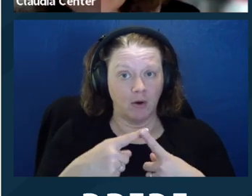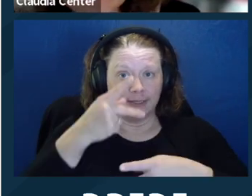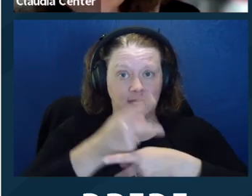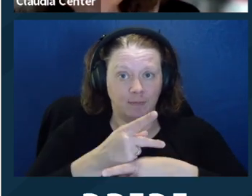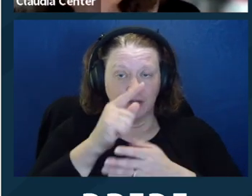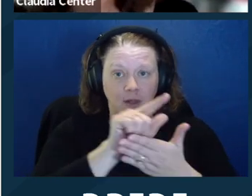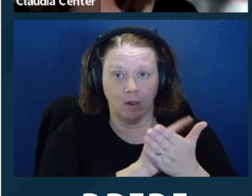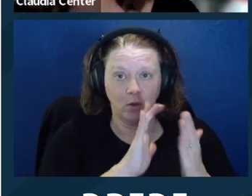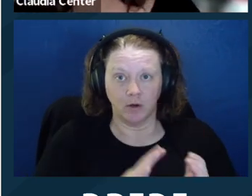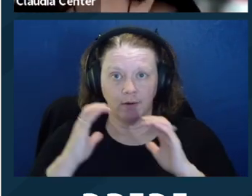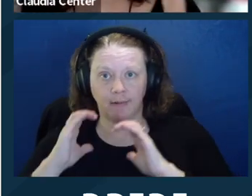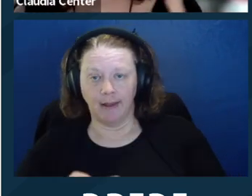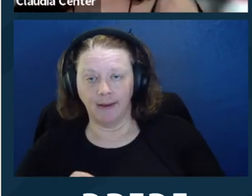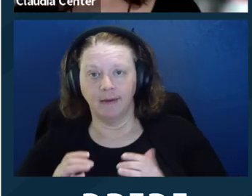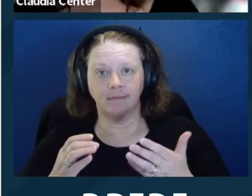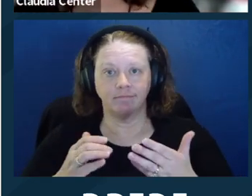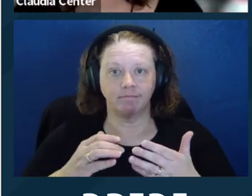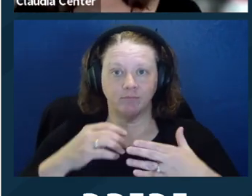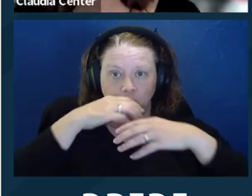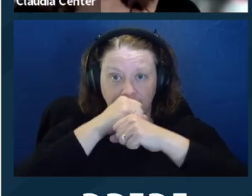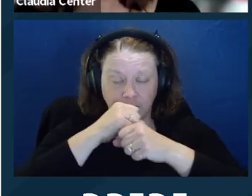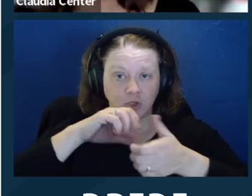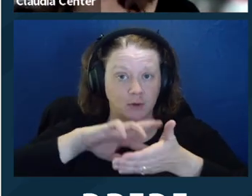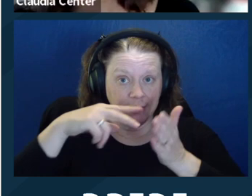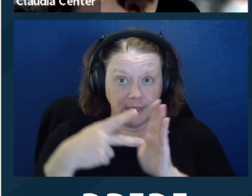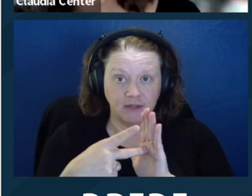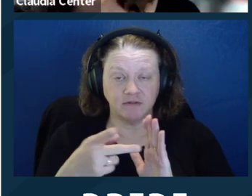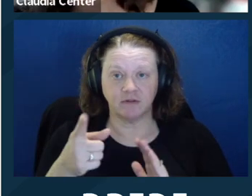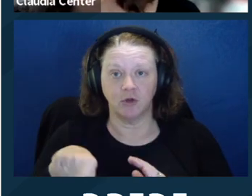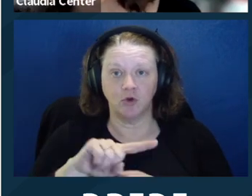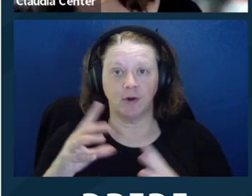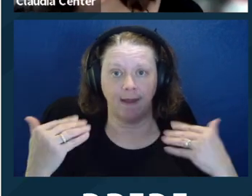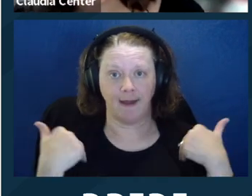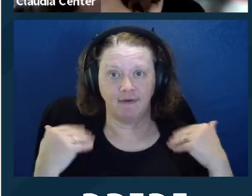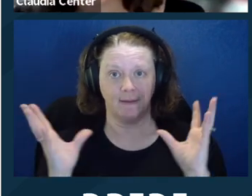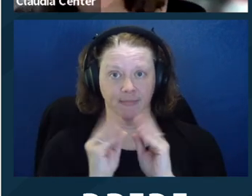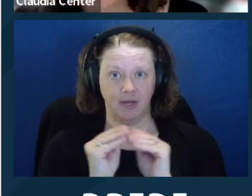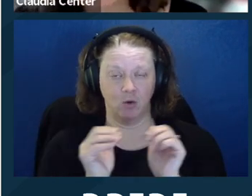know, so what we were talking a lot about the ‑‑ keeping attorney/client privilege